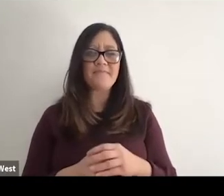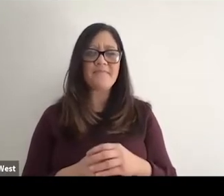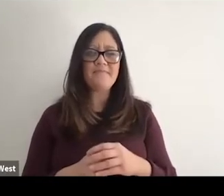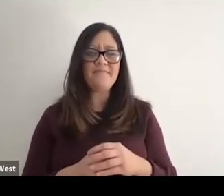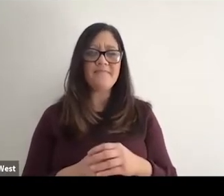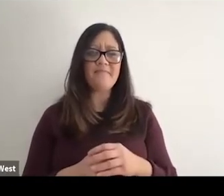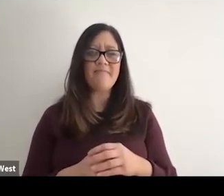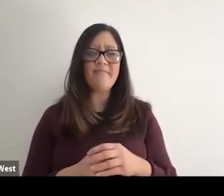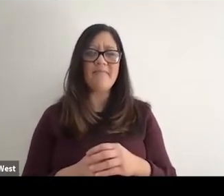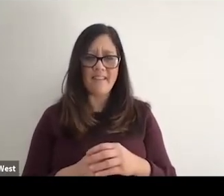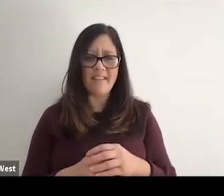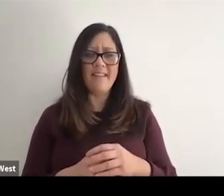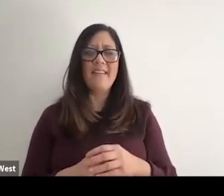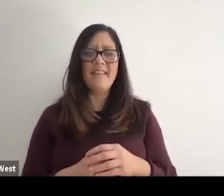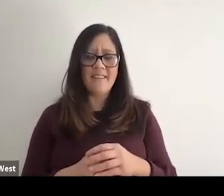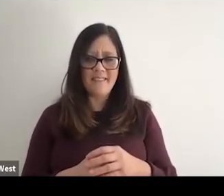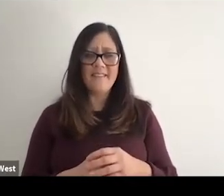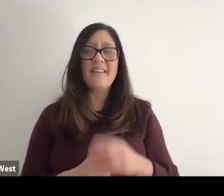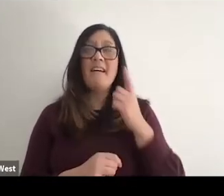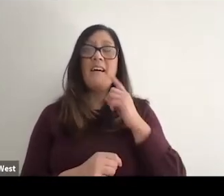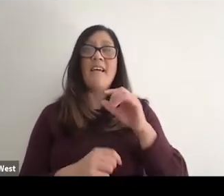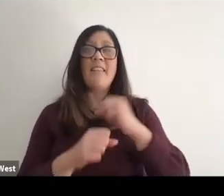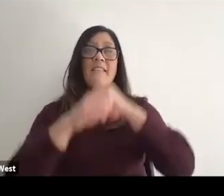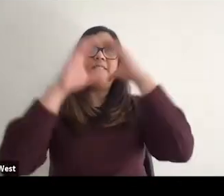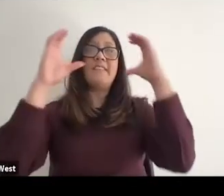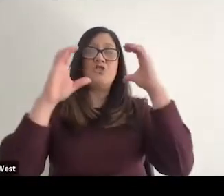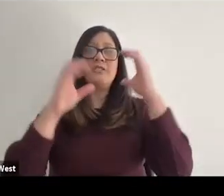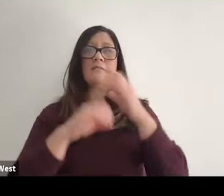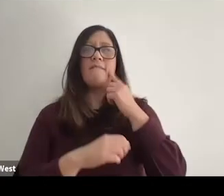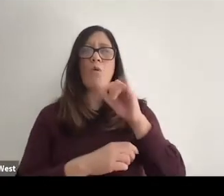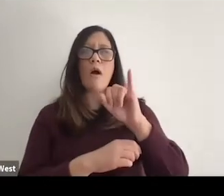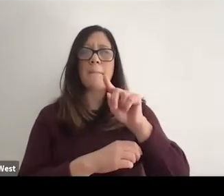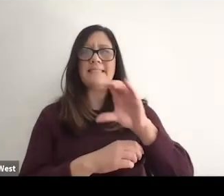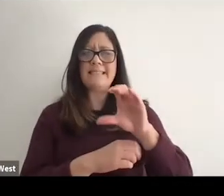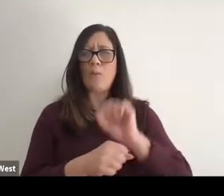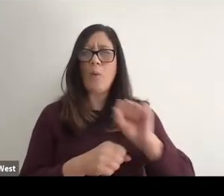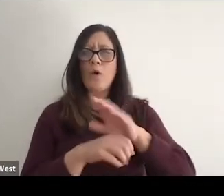So we were working on the on the vision for the IPC back in 2002,